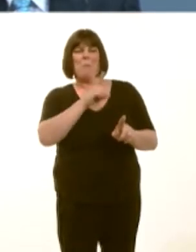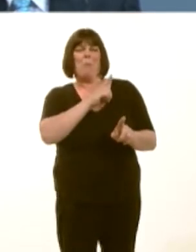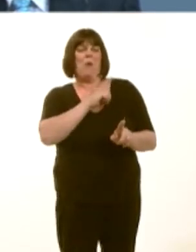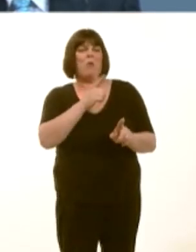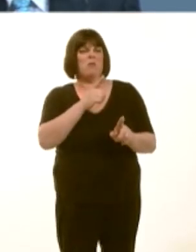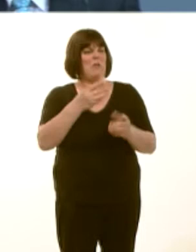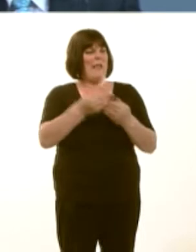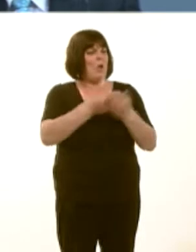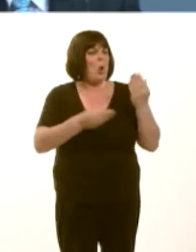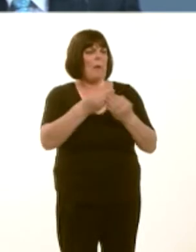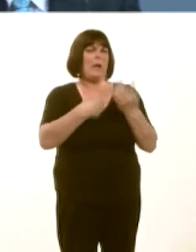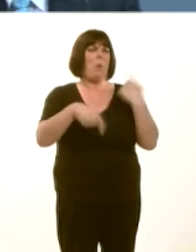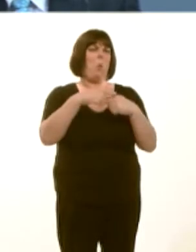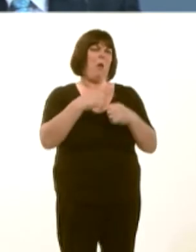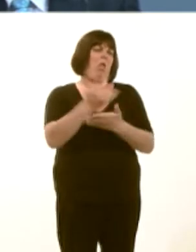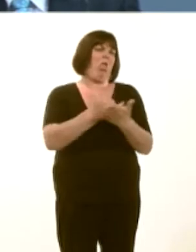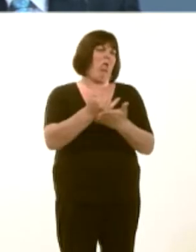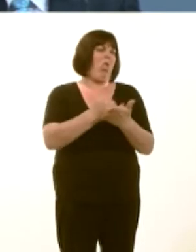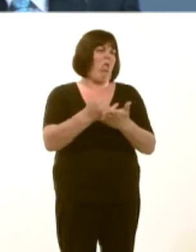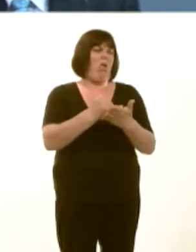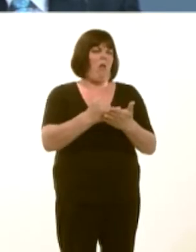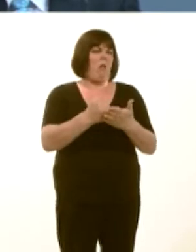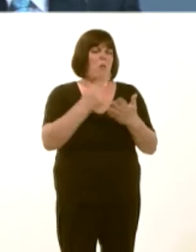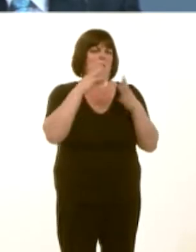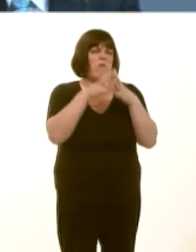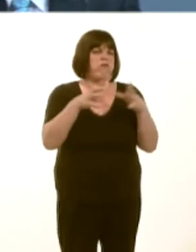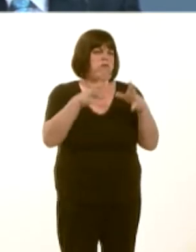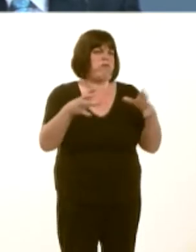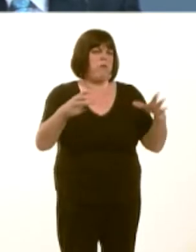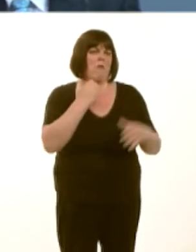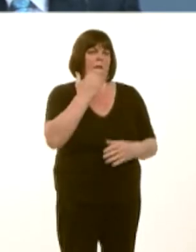What we want to know is: with this announcement, are you really going to make the gains that